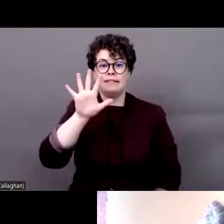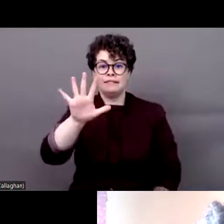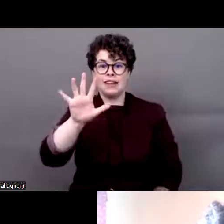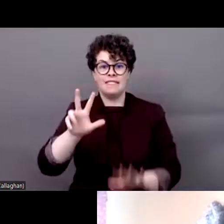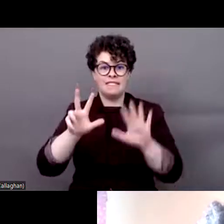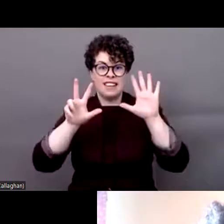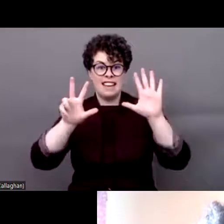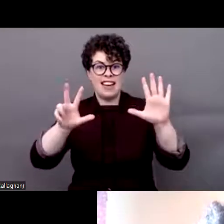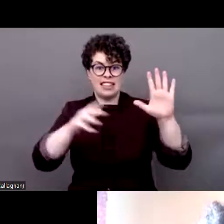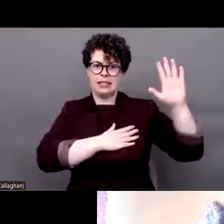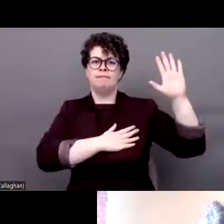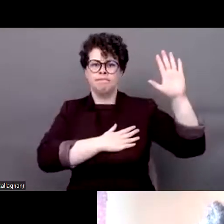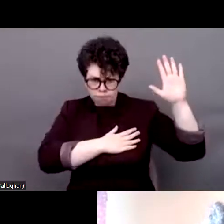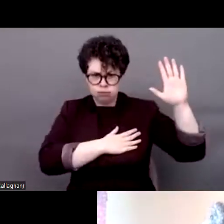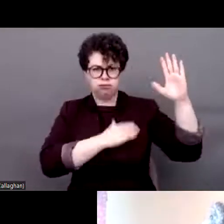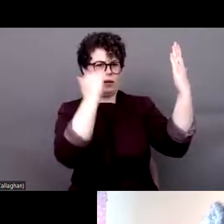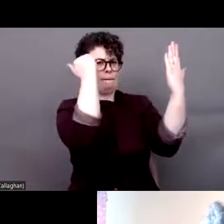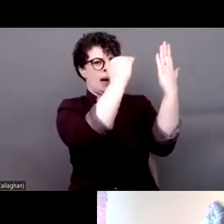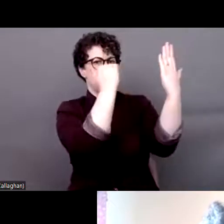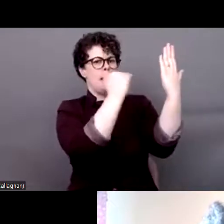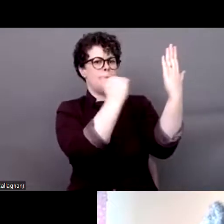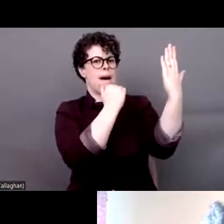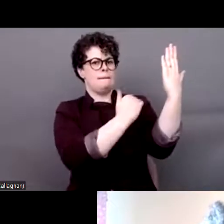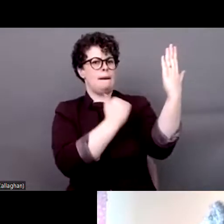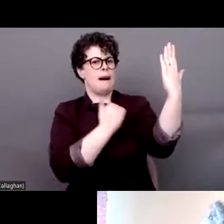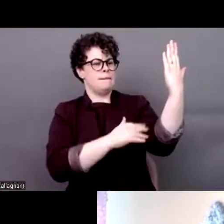commits made by the stakeholders under